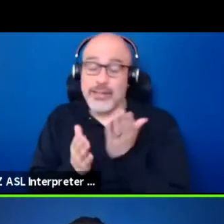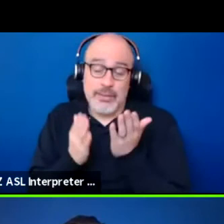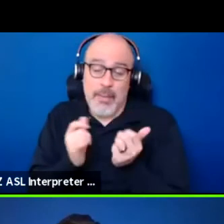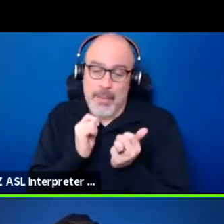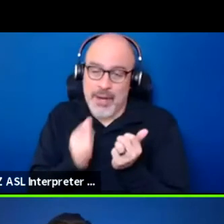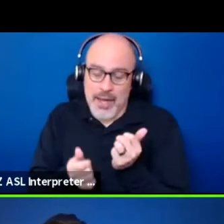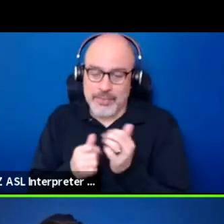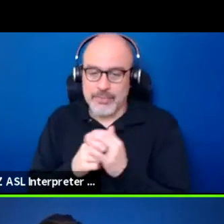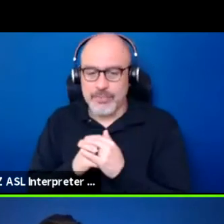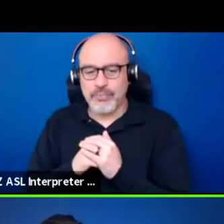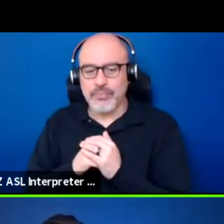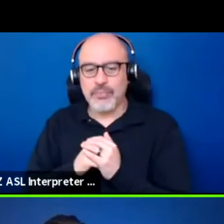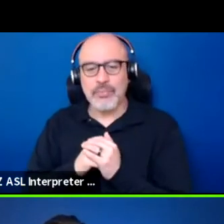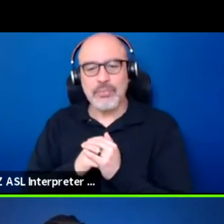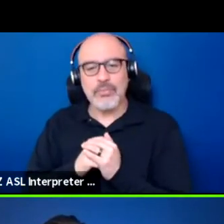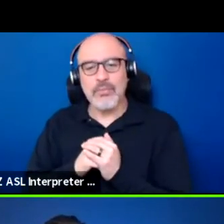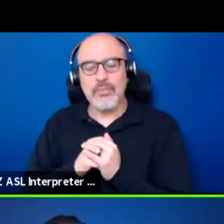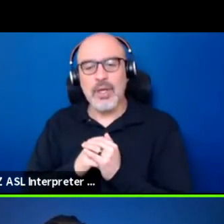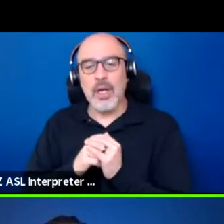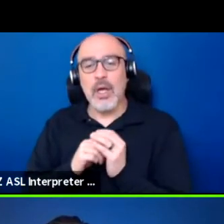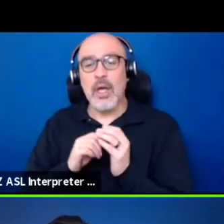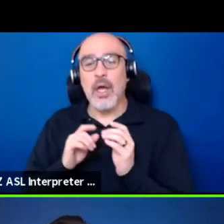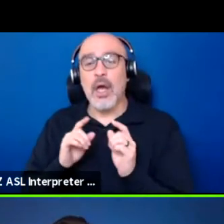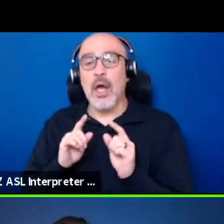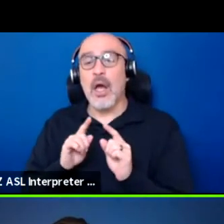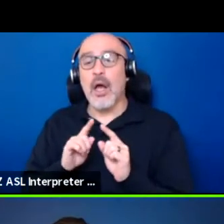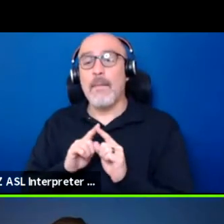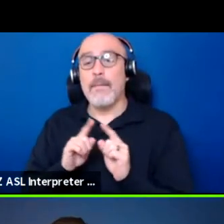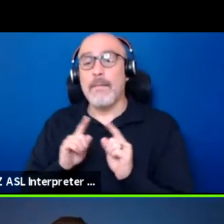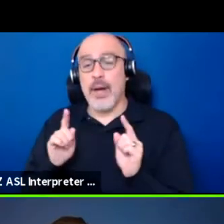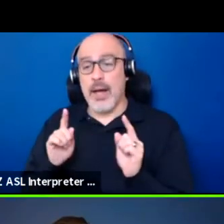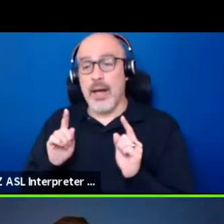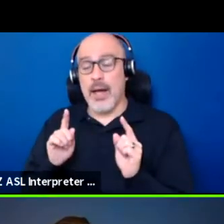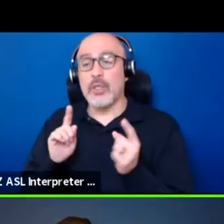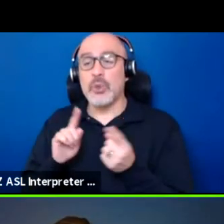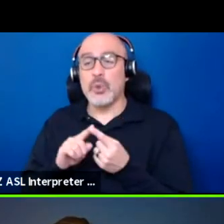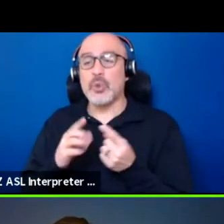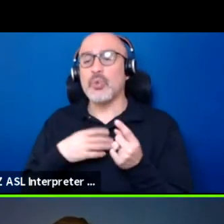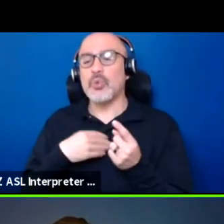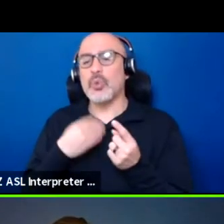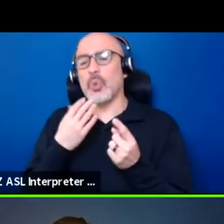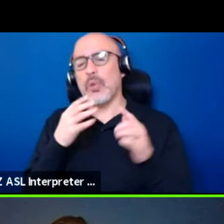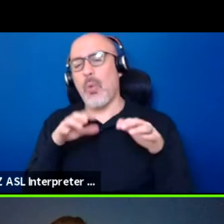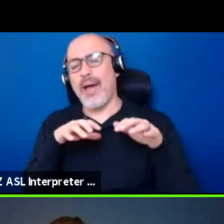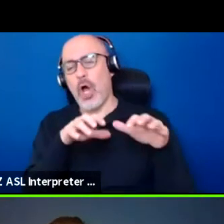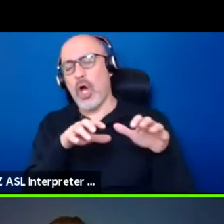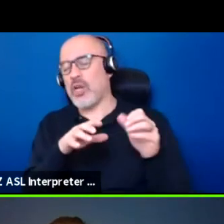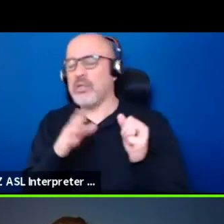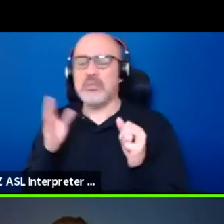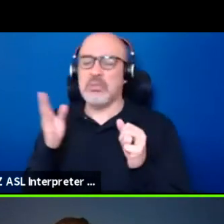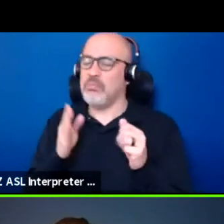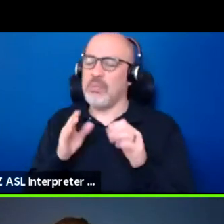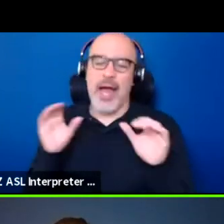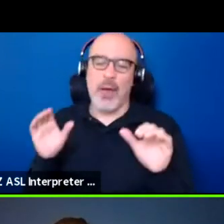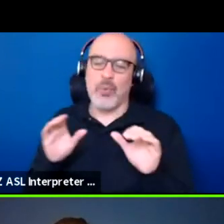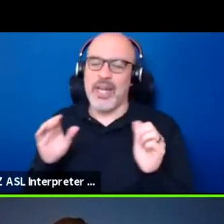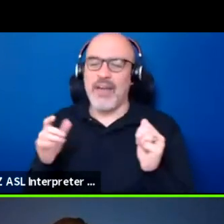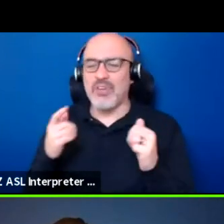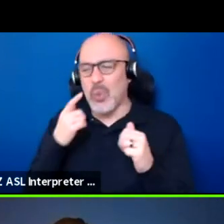But to white audiences, there's just things I would never do because of the nature of their consumption